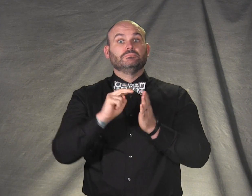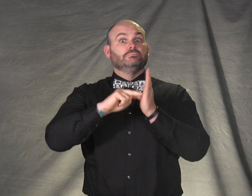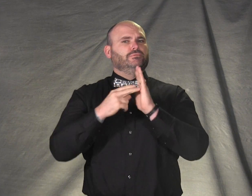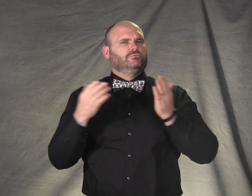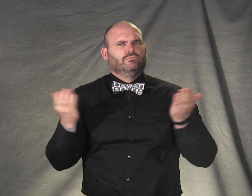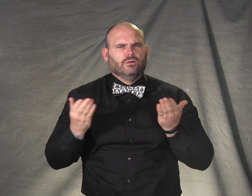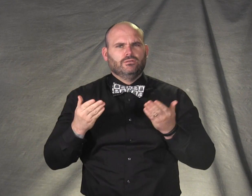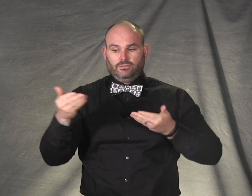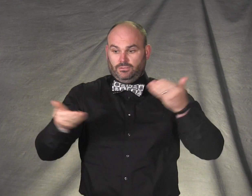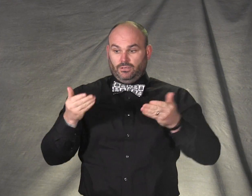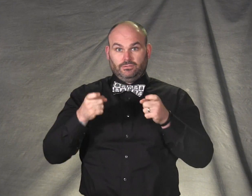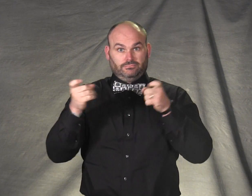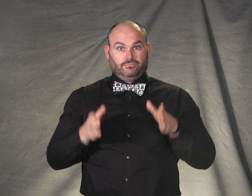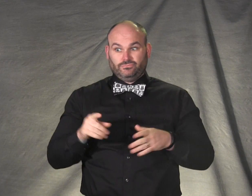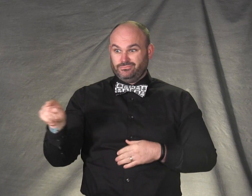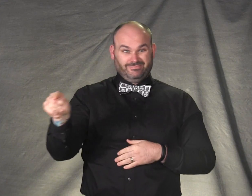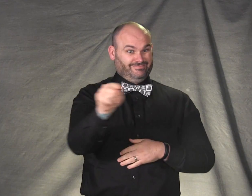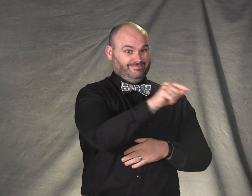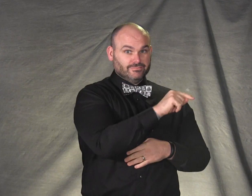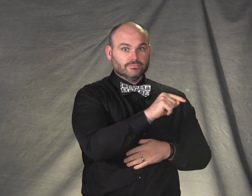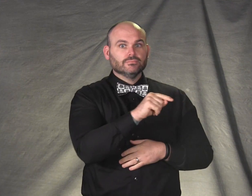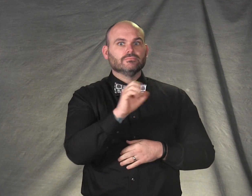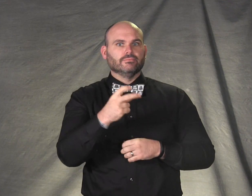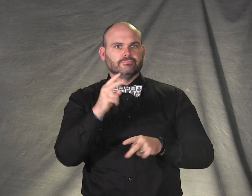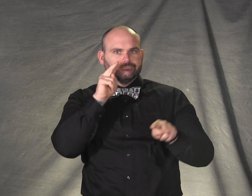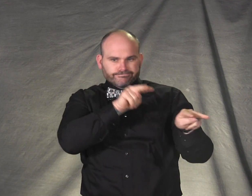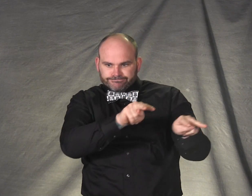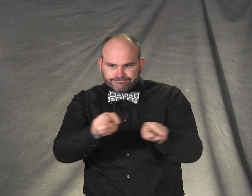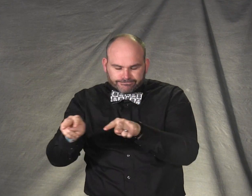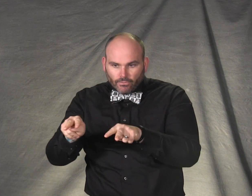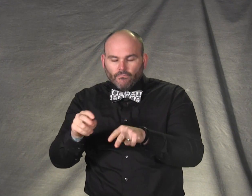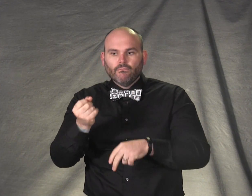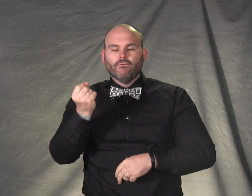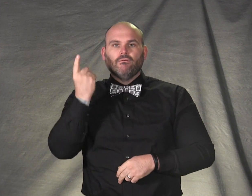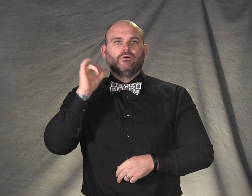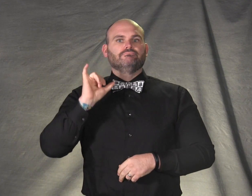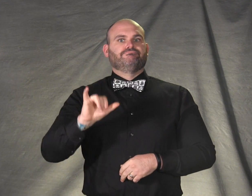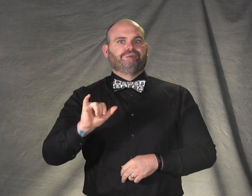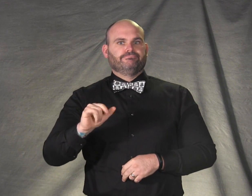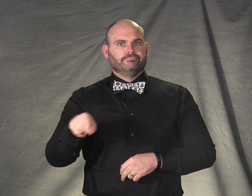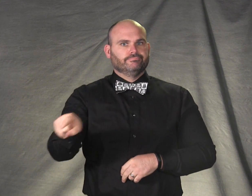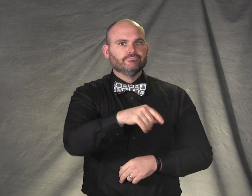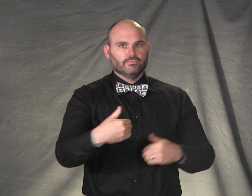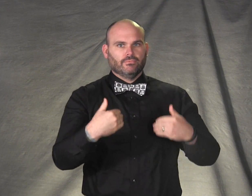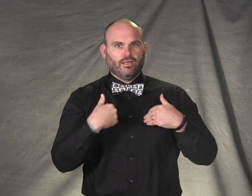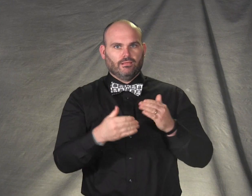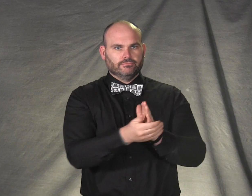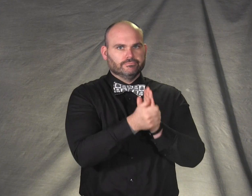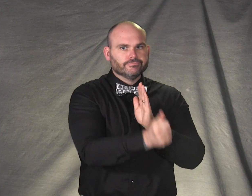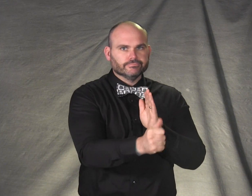This gives hiring managers the ability to better match people